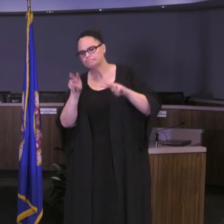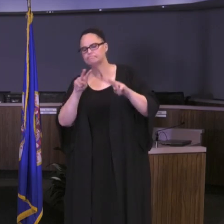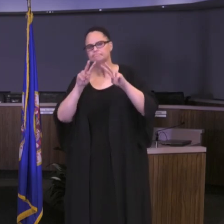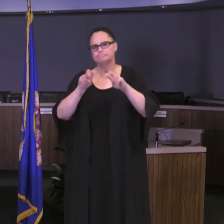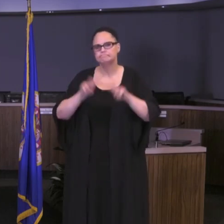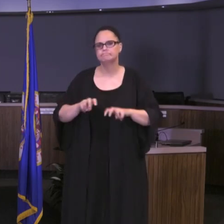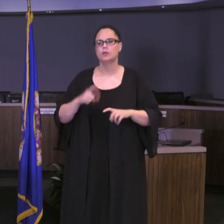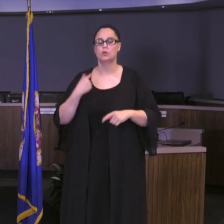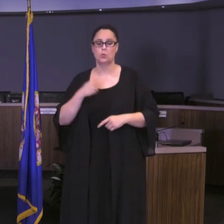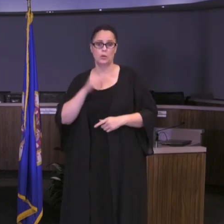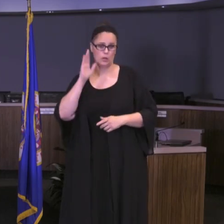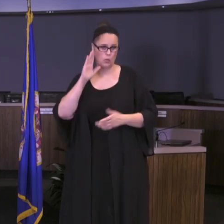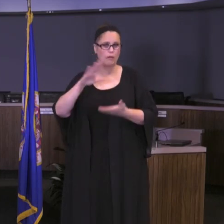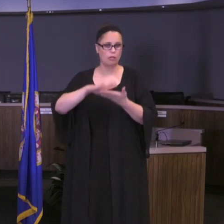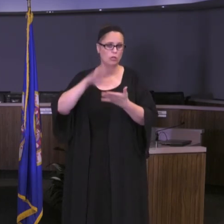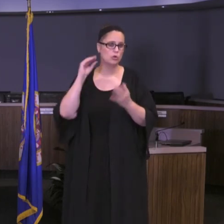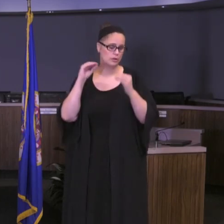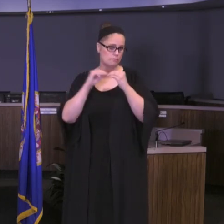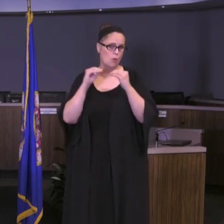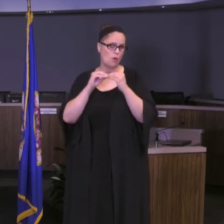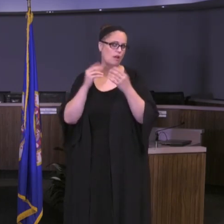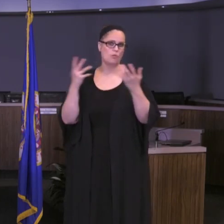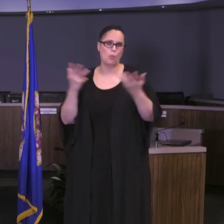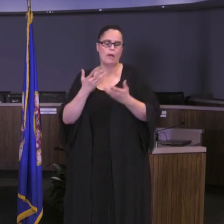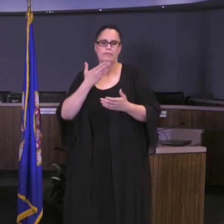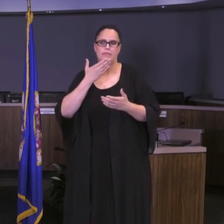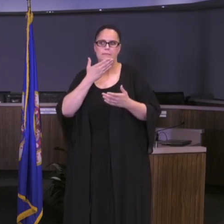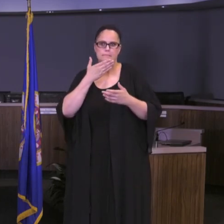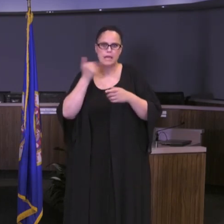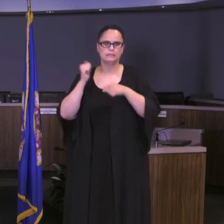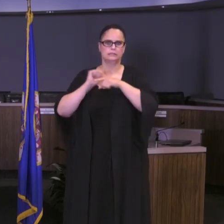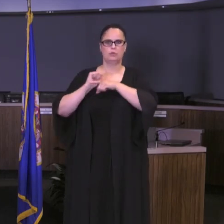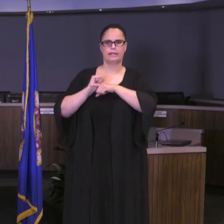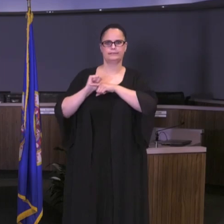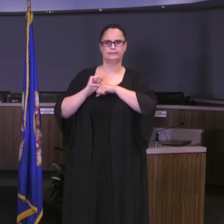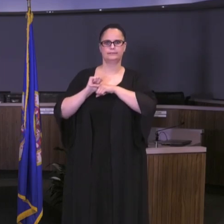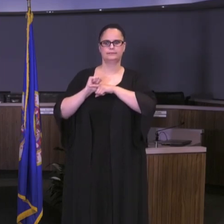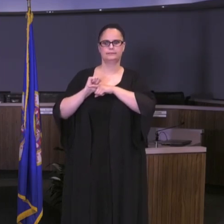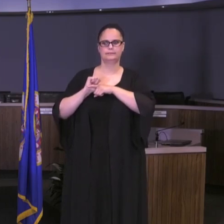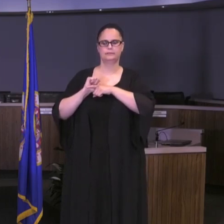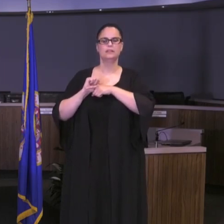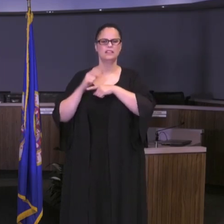in operating in what we want to be best practices and again practices that we can sustain as well.